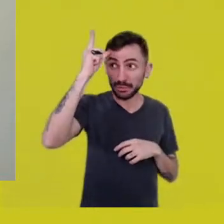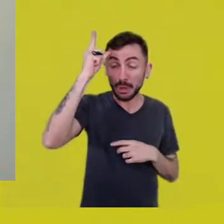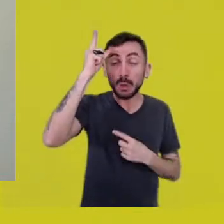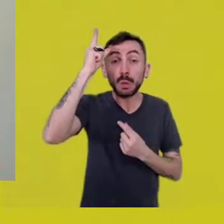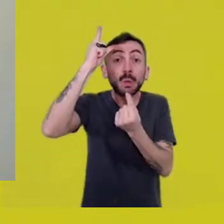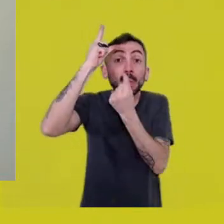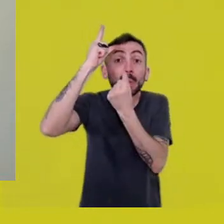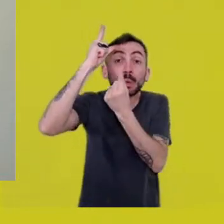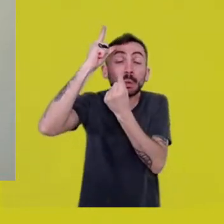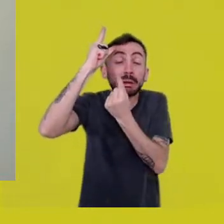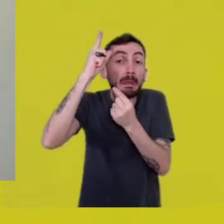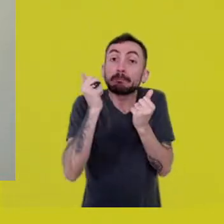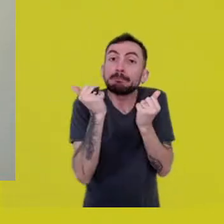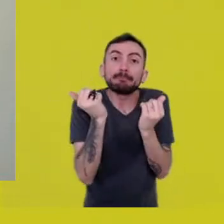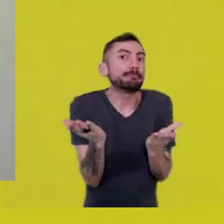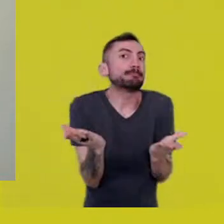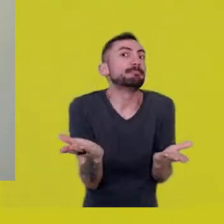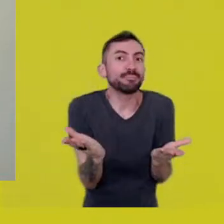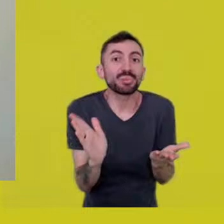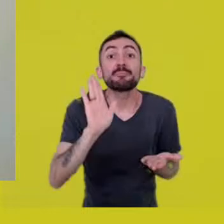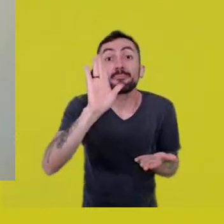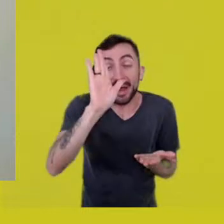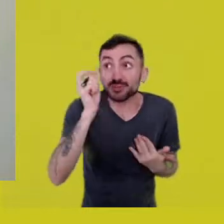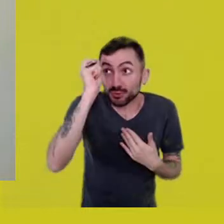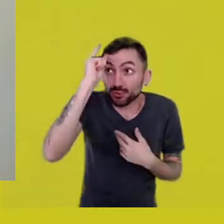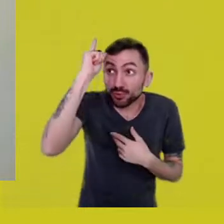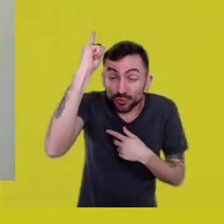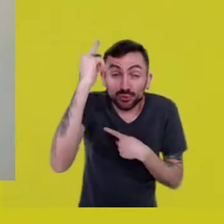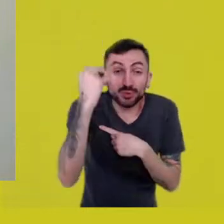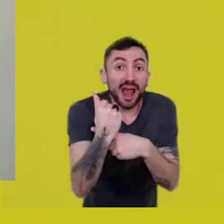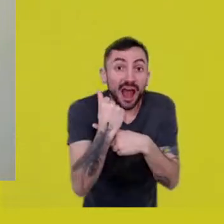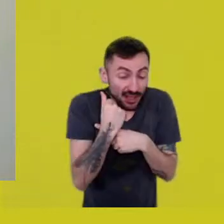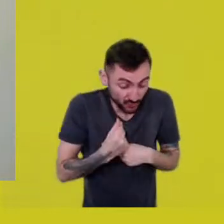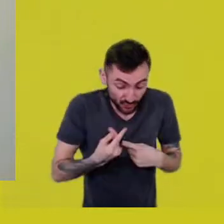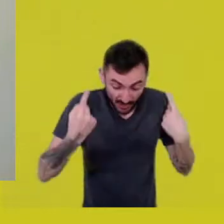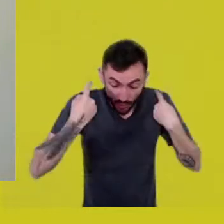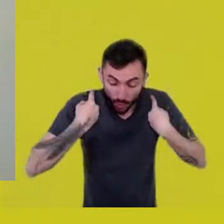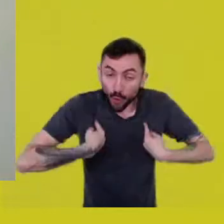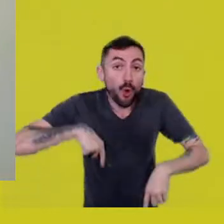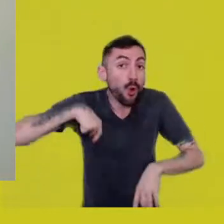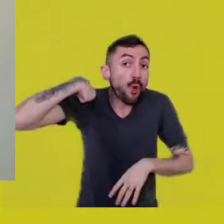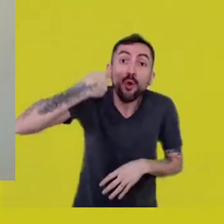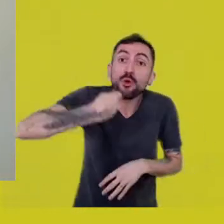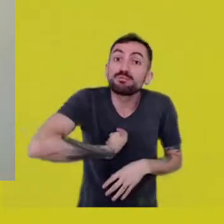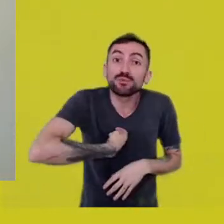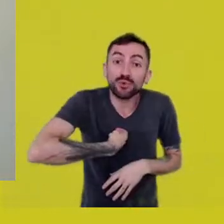which constitutes us, which provokes us to think